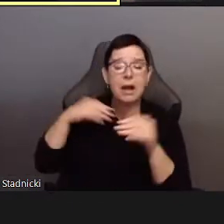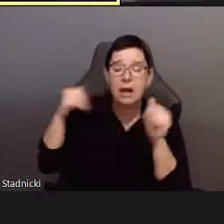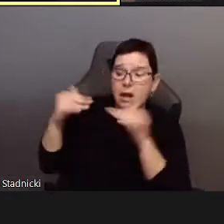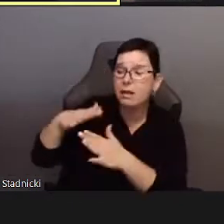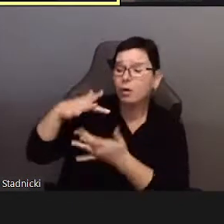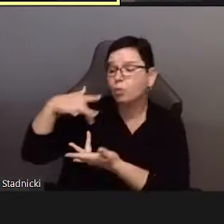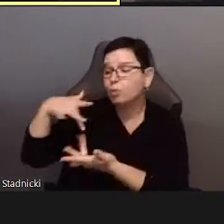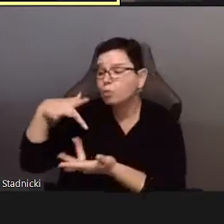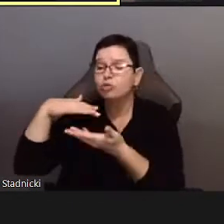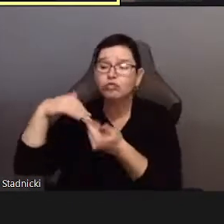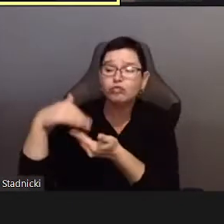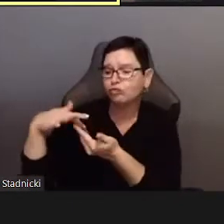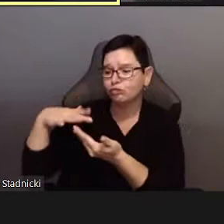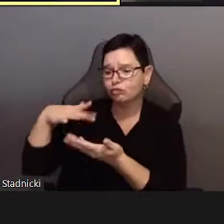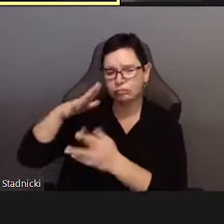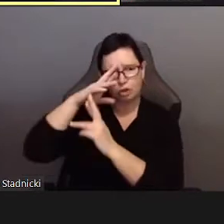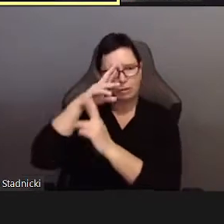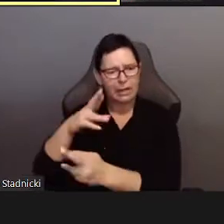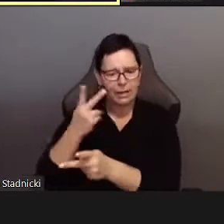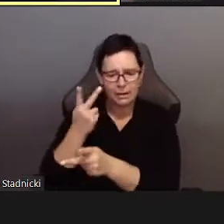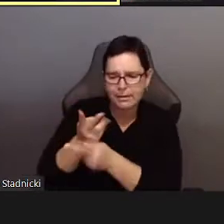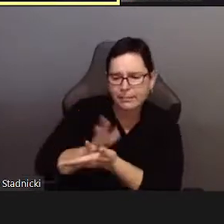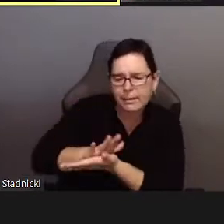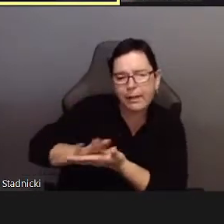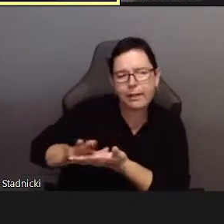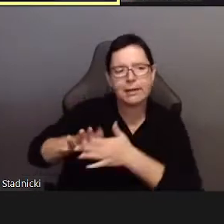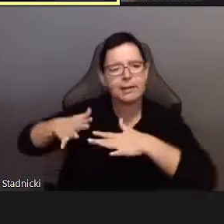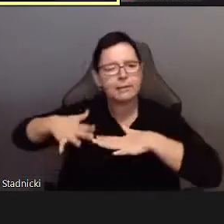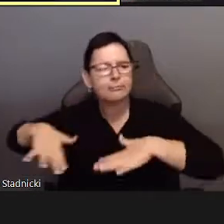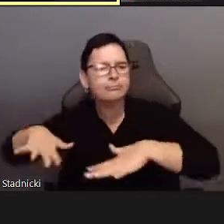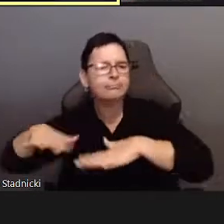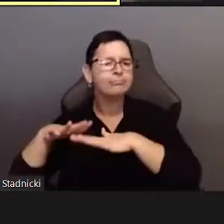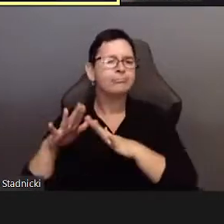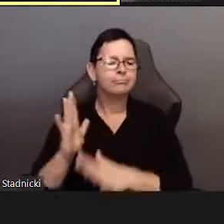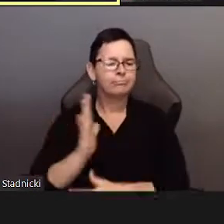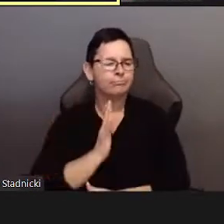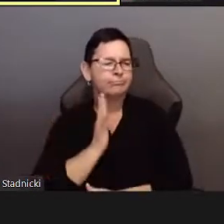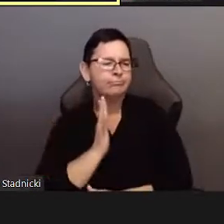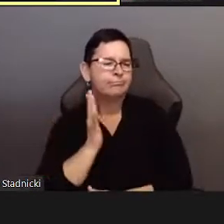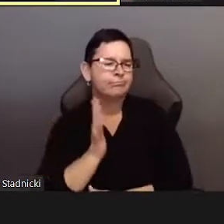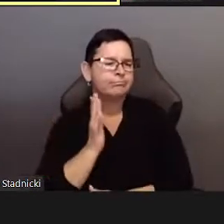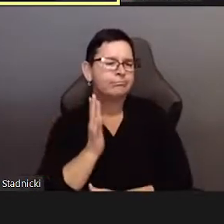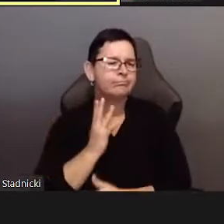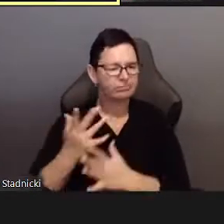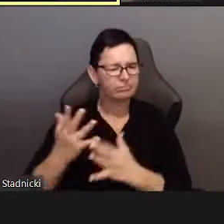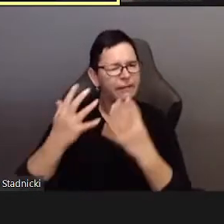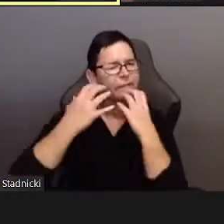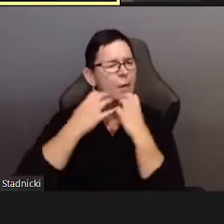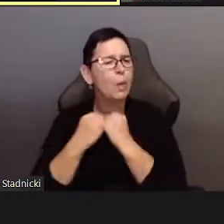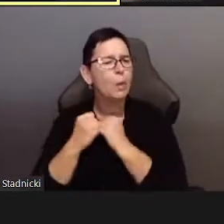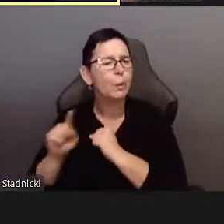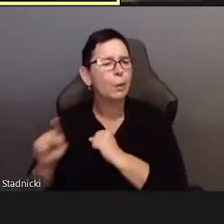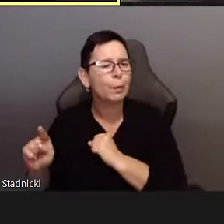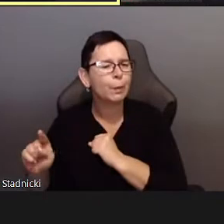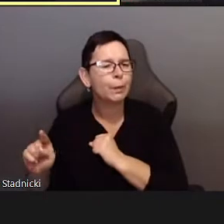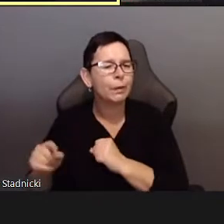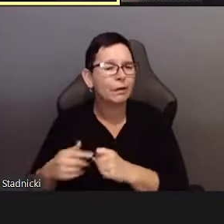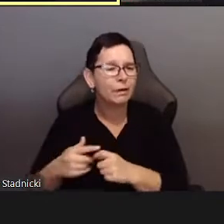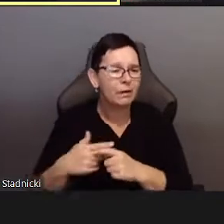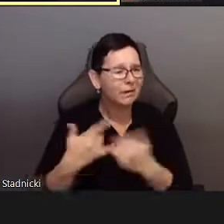This became a problem becuase then as a result of their carelessness,